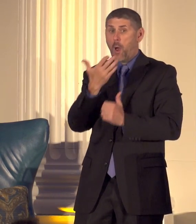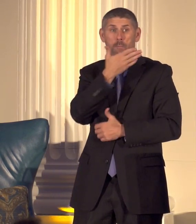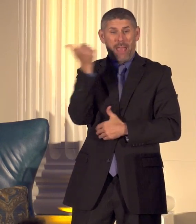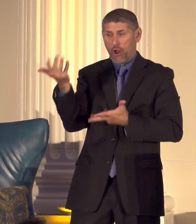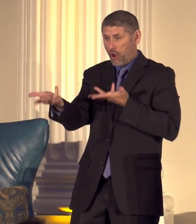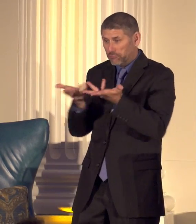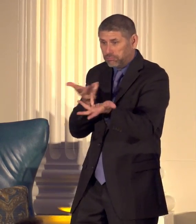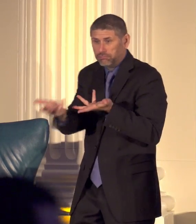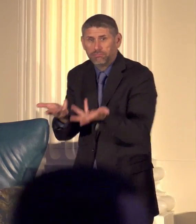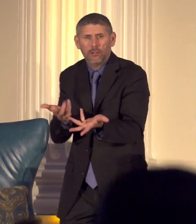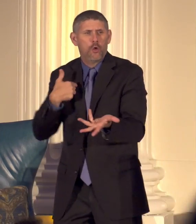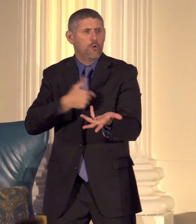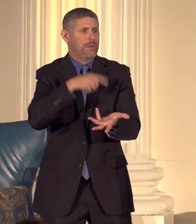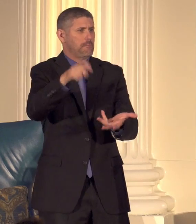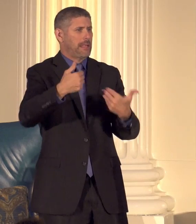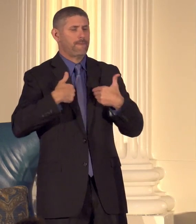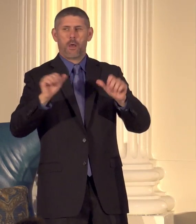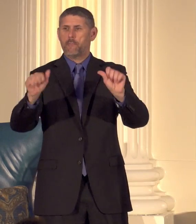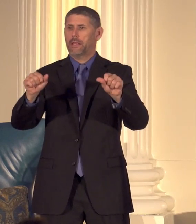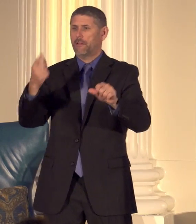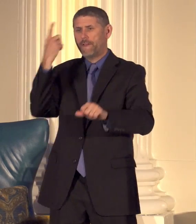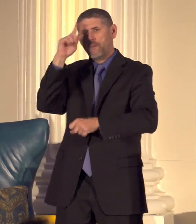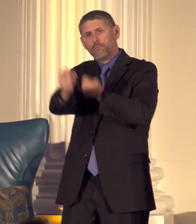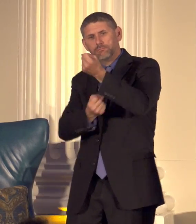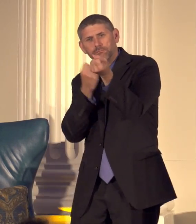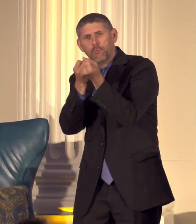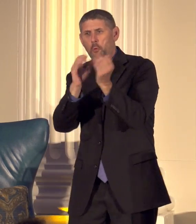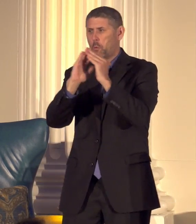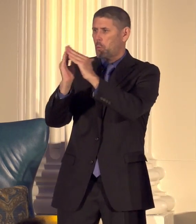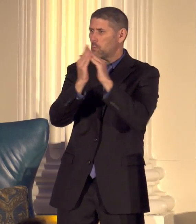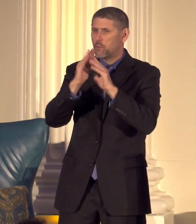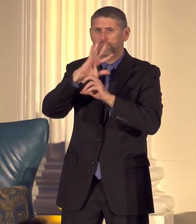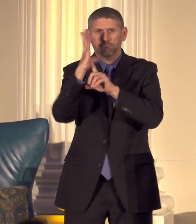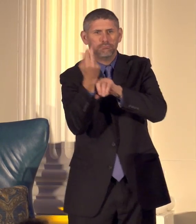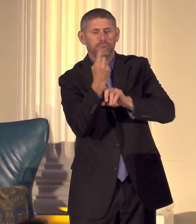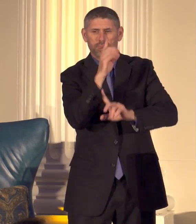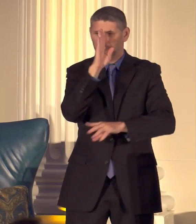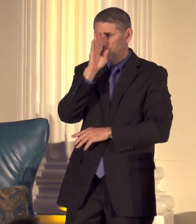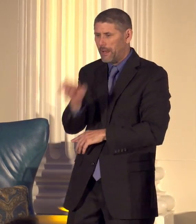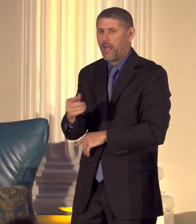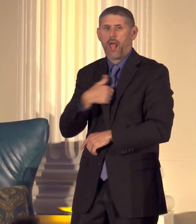ability to serve the community directly and exciting it says I love my job so